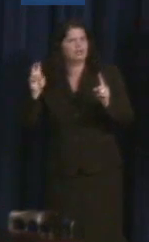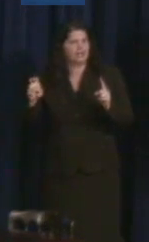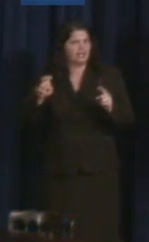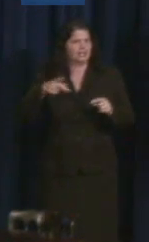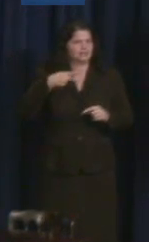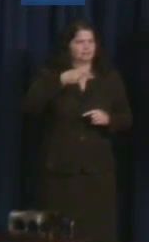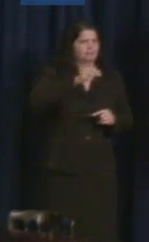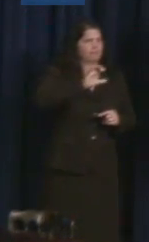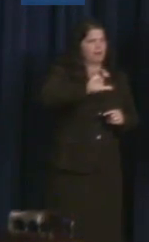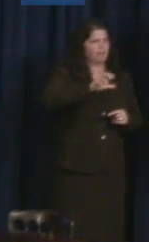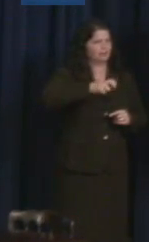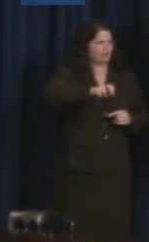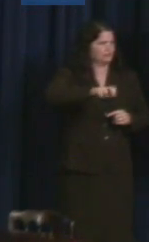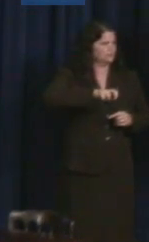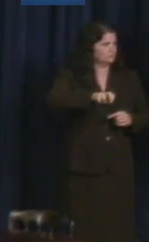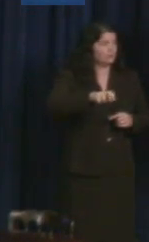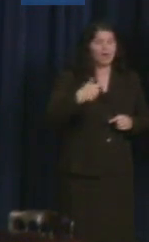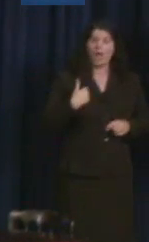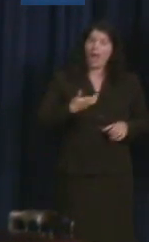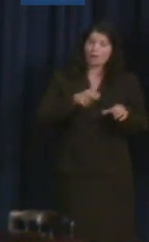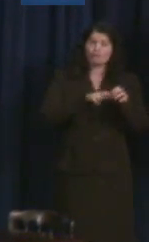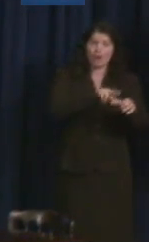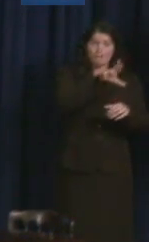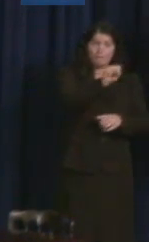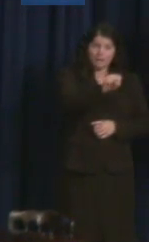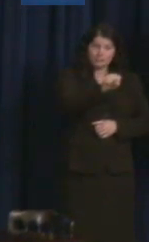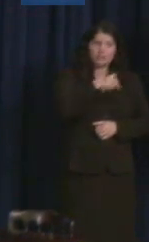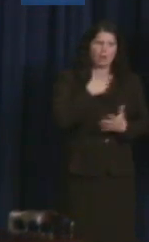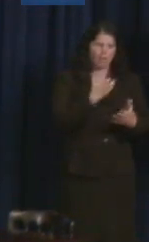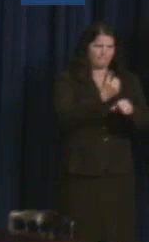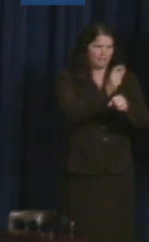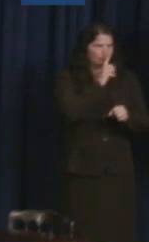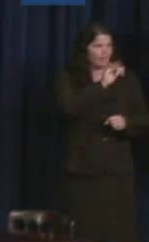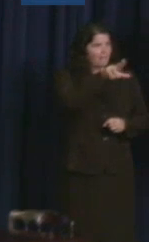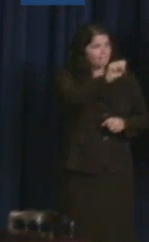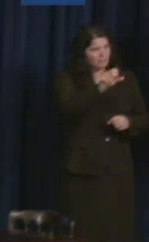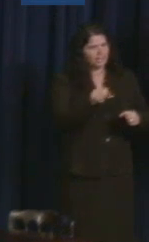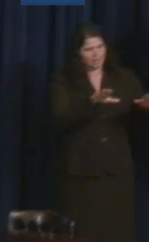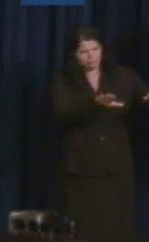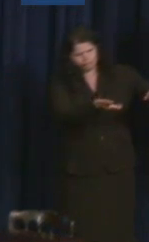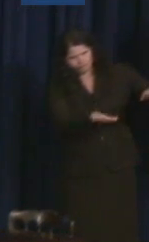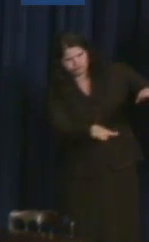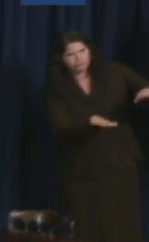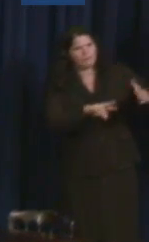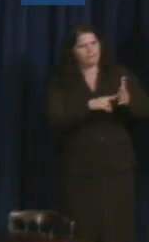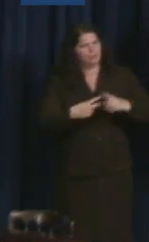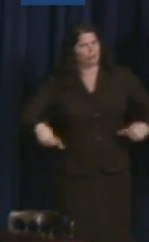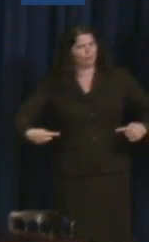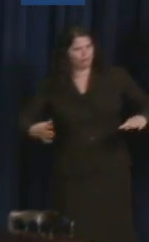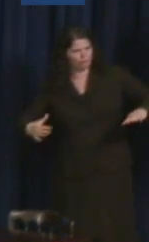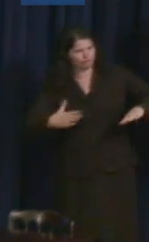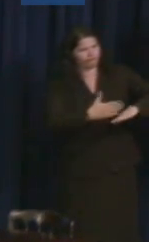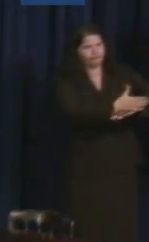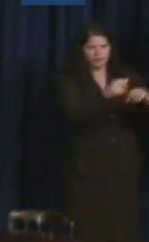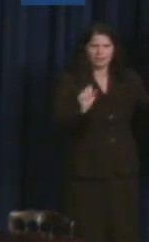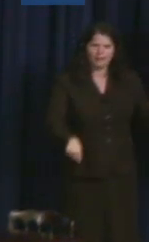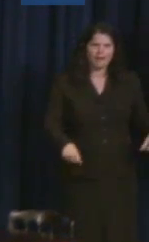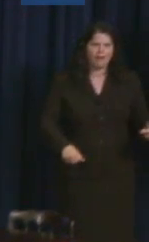accommodate my neighbors who use wheelchairs. And yet even when people can receive high quality education and make it through required exams, too